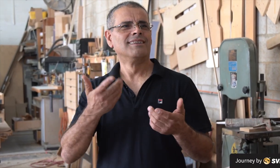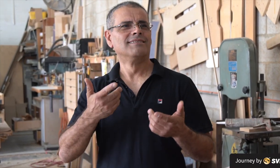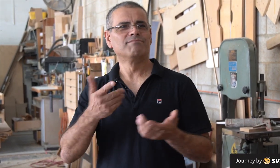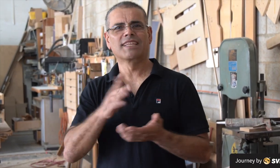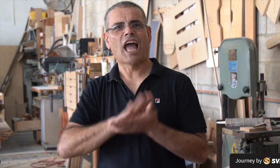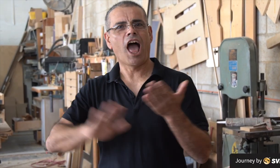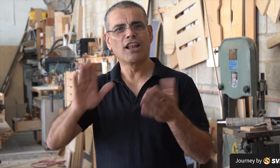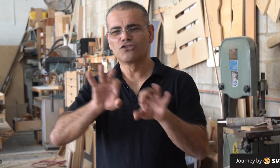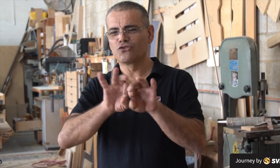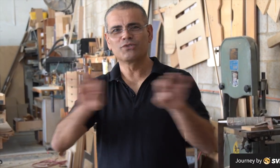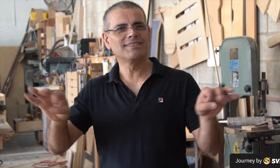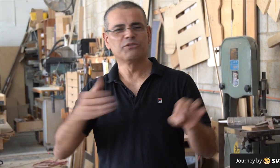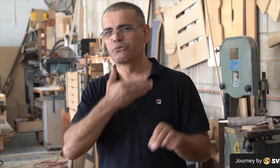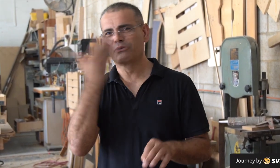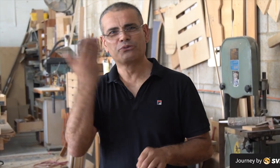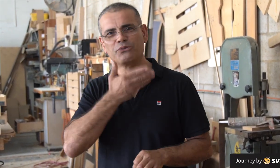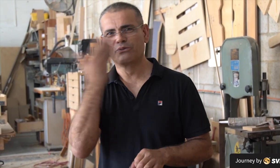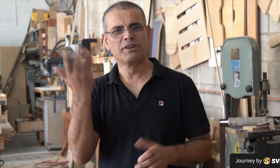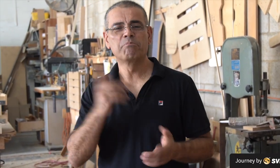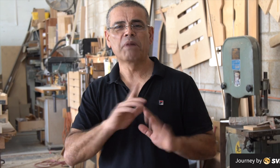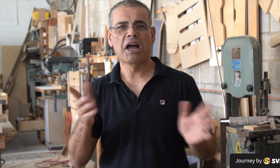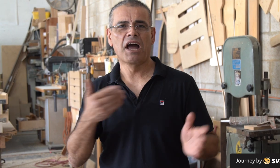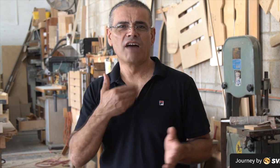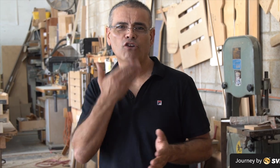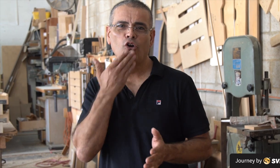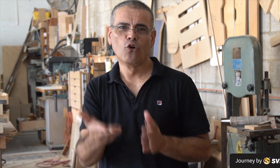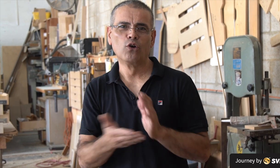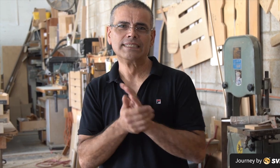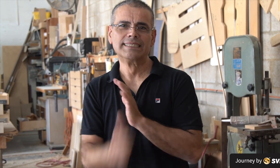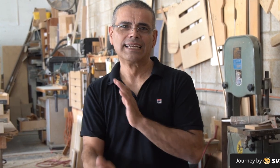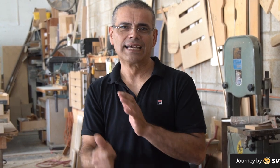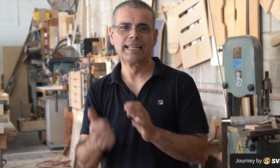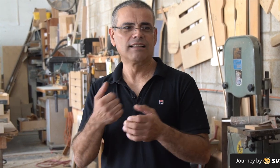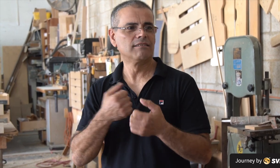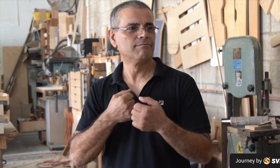I don't have any college degrees, but I have good skills